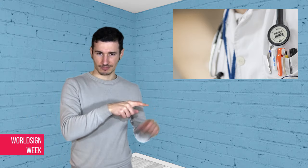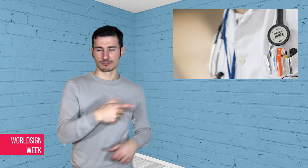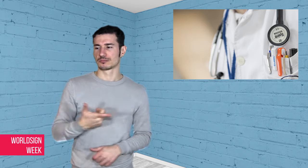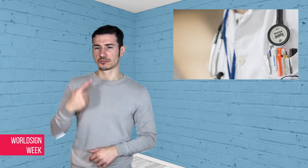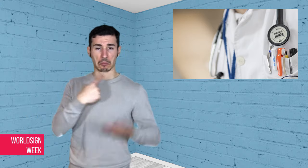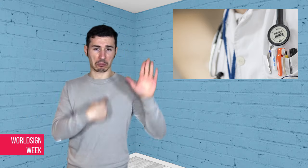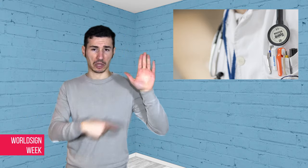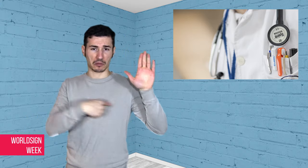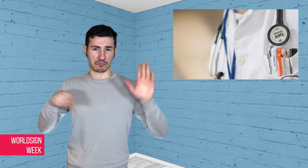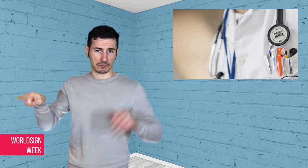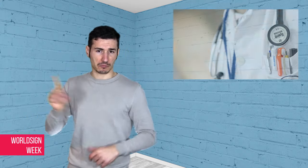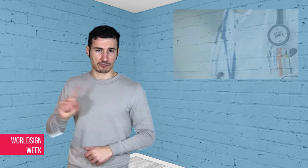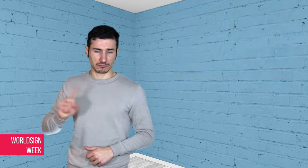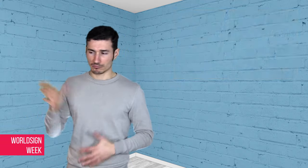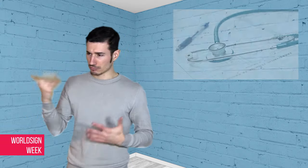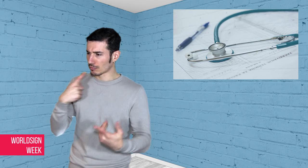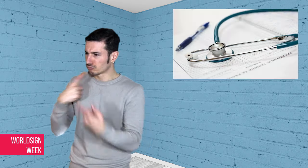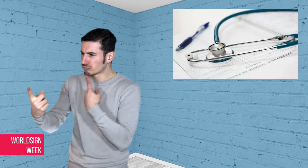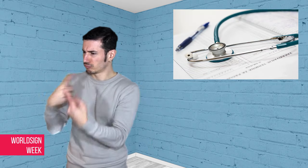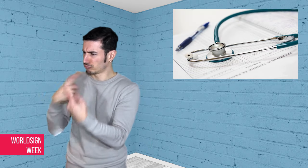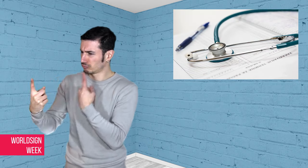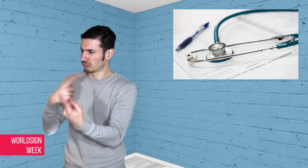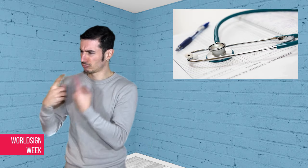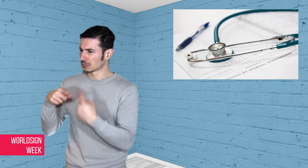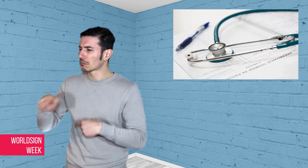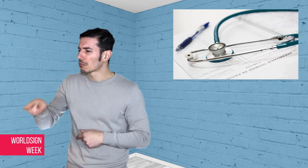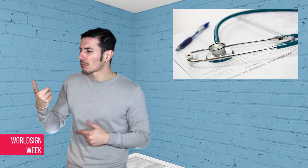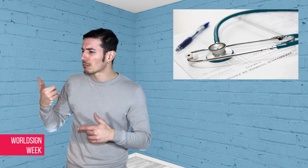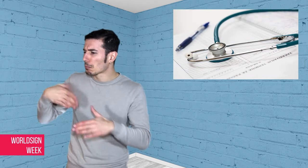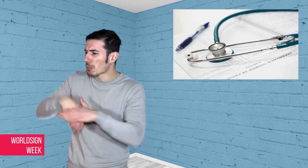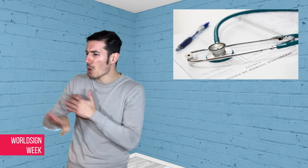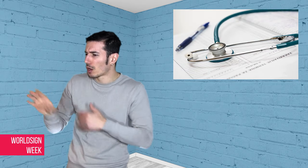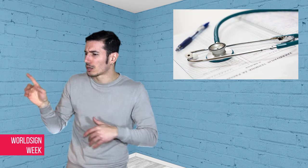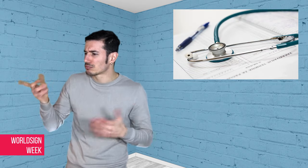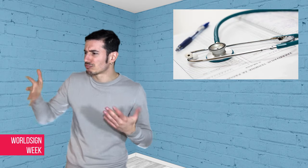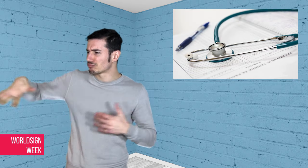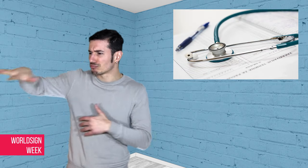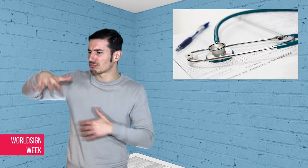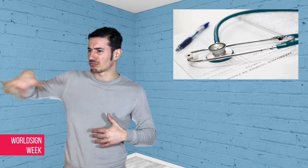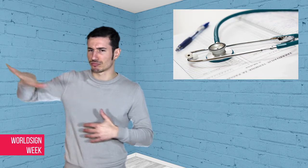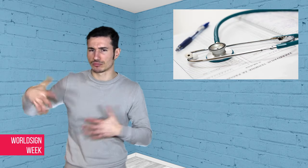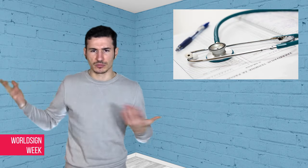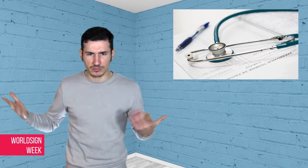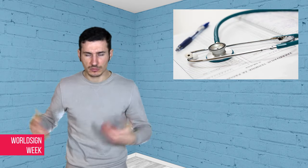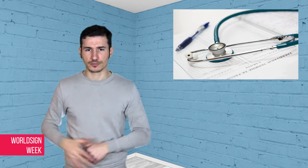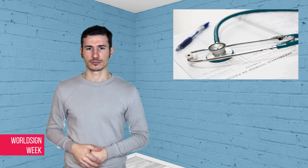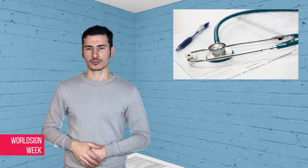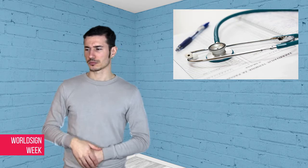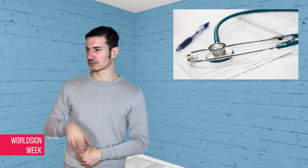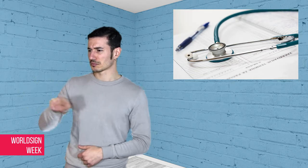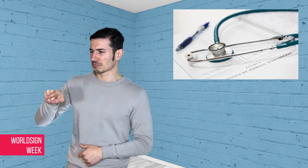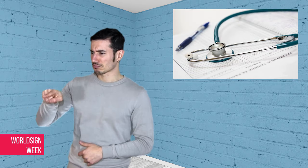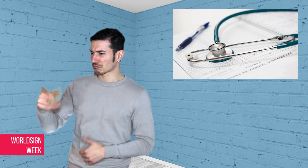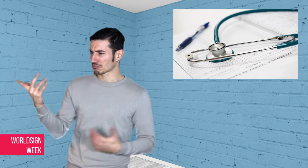they didn’t believe her. The staff interrogated her about where she was